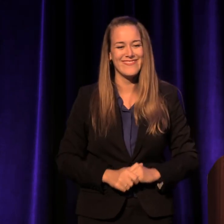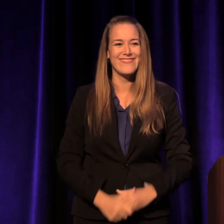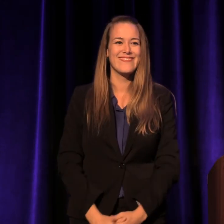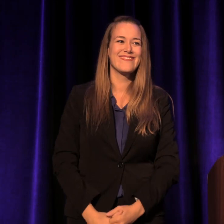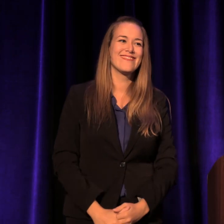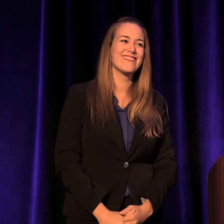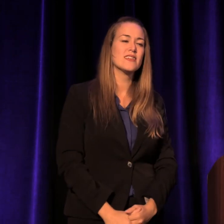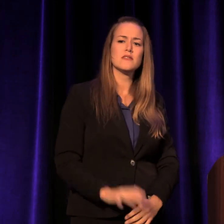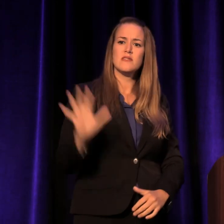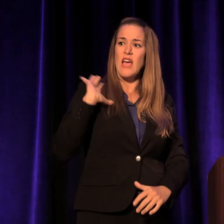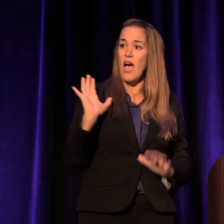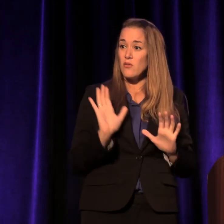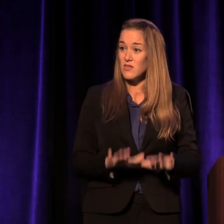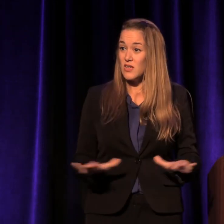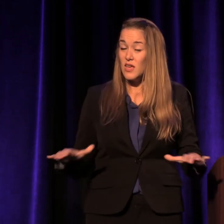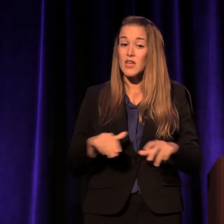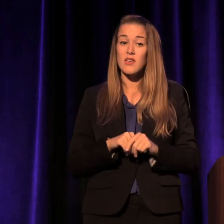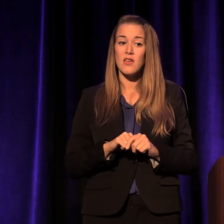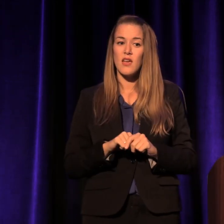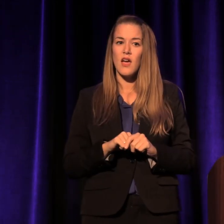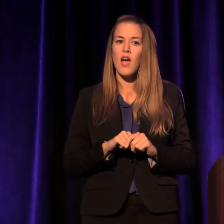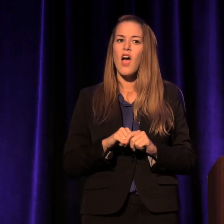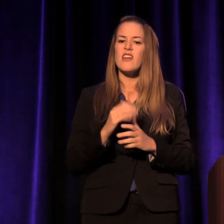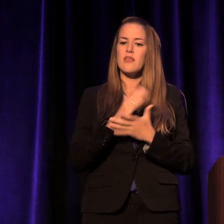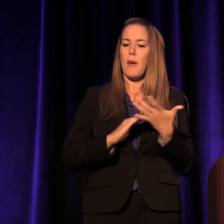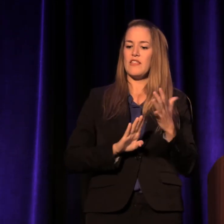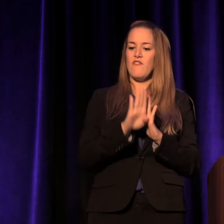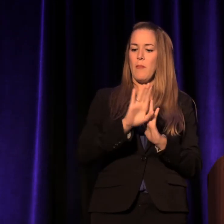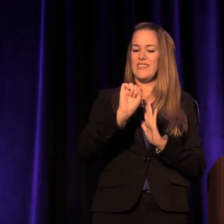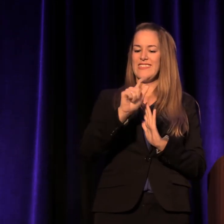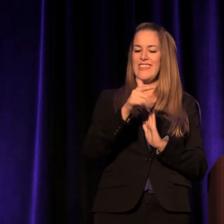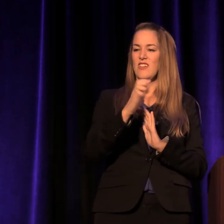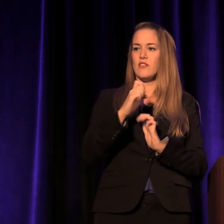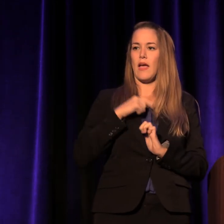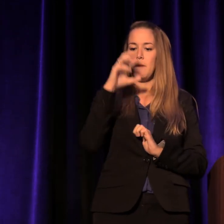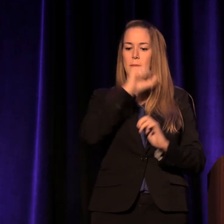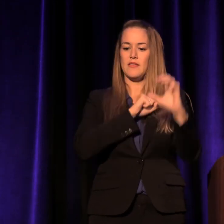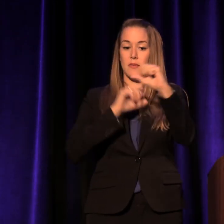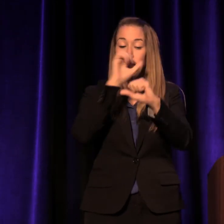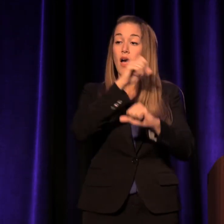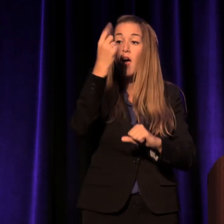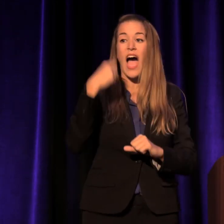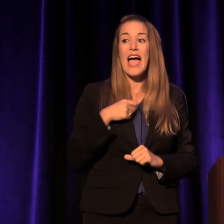As a kid, I missed quite a few developmental stages. I didn't speak out loud for a good long time,